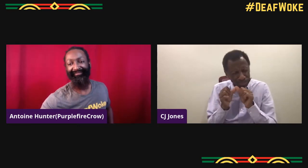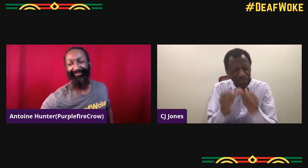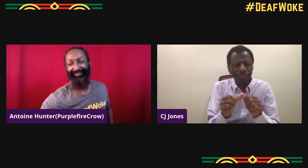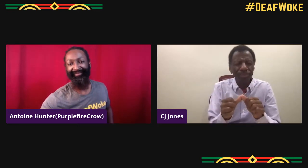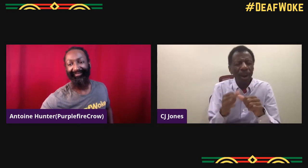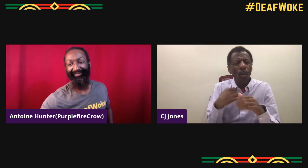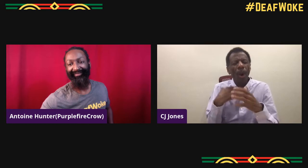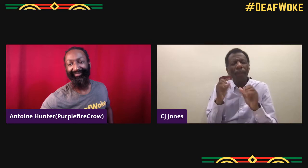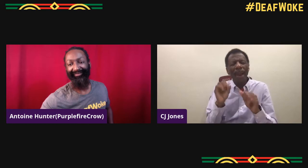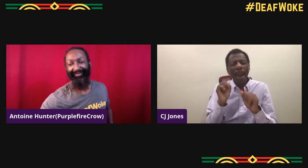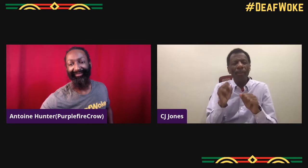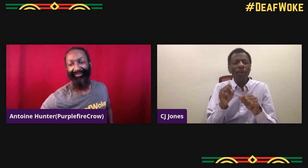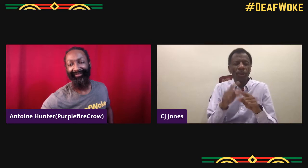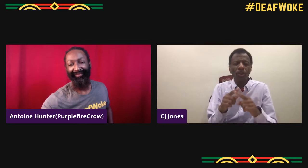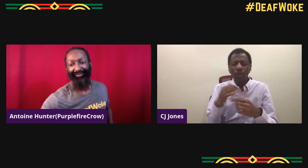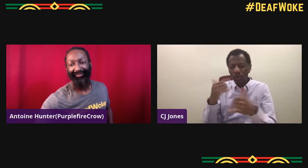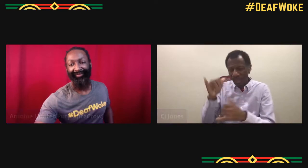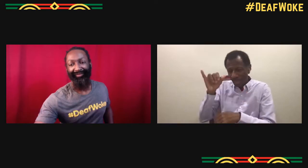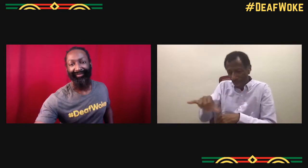all of the talents to employ.